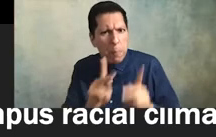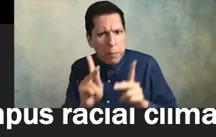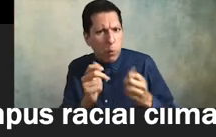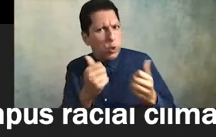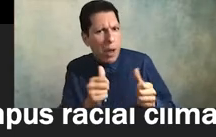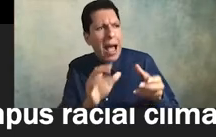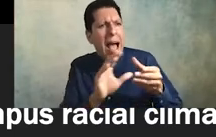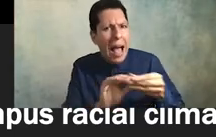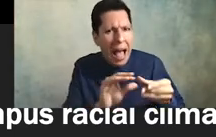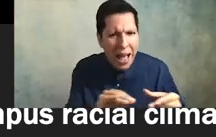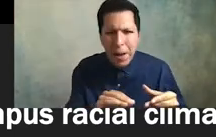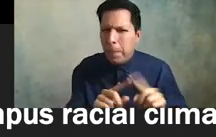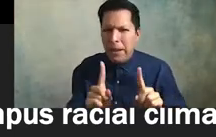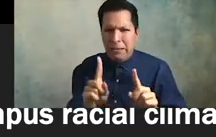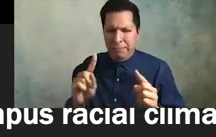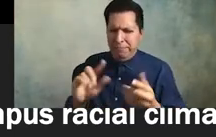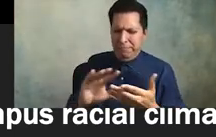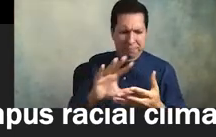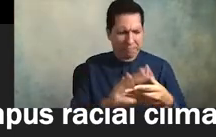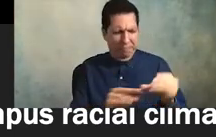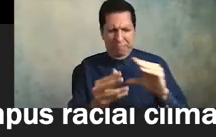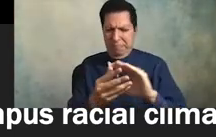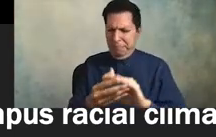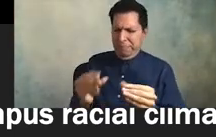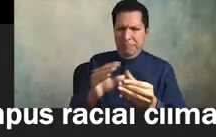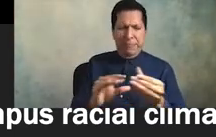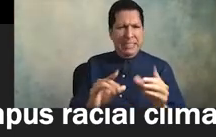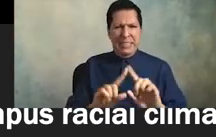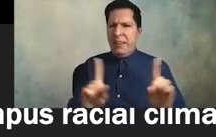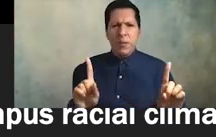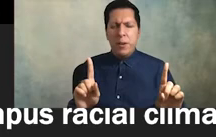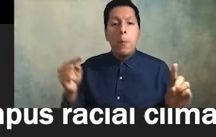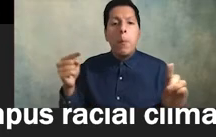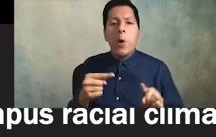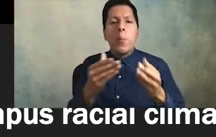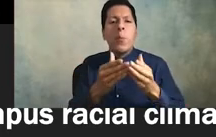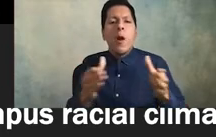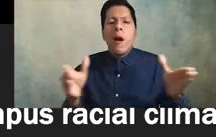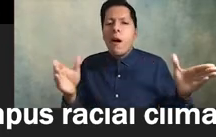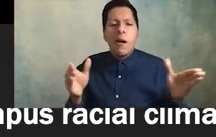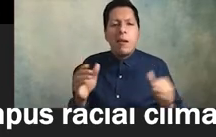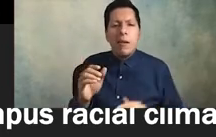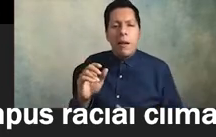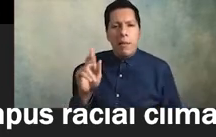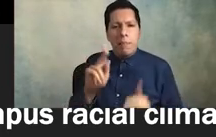to be very different right so there are these broad imprecise notions of equity let me be very